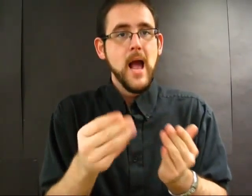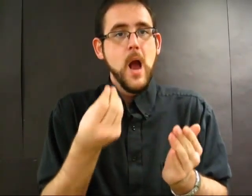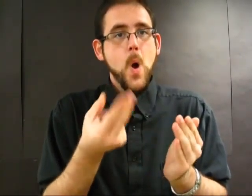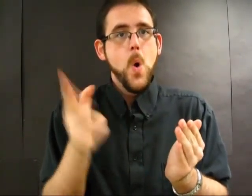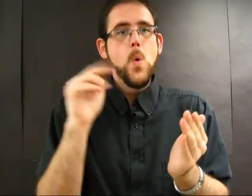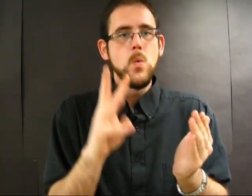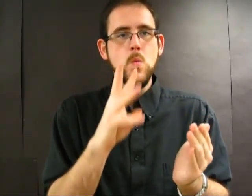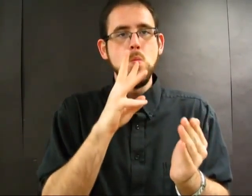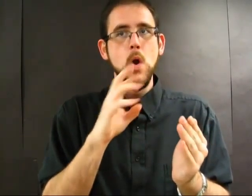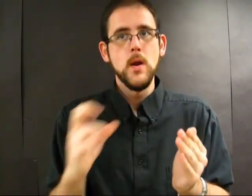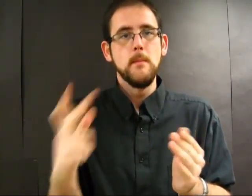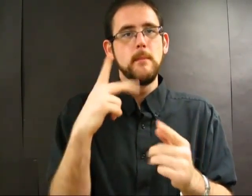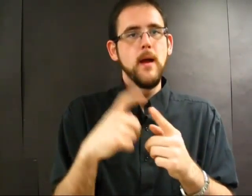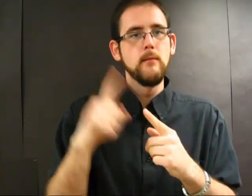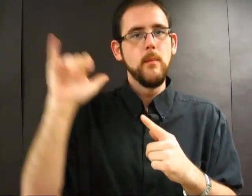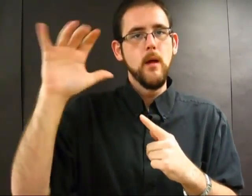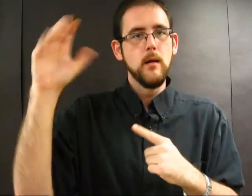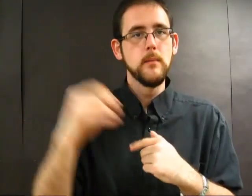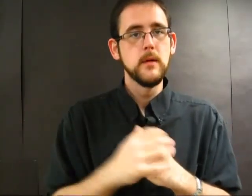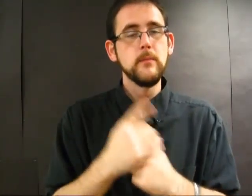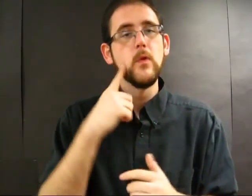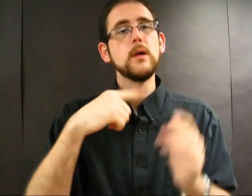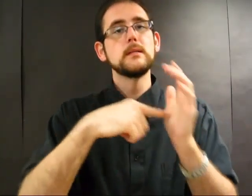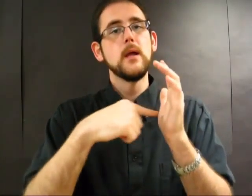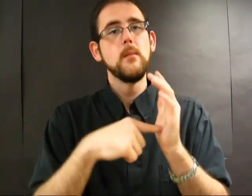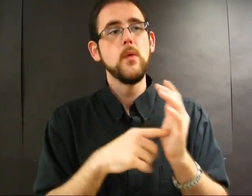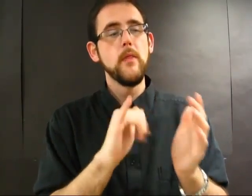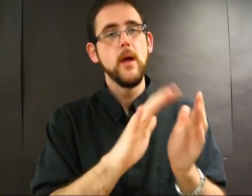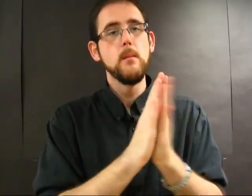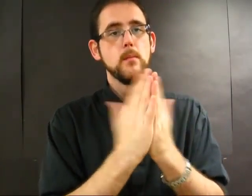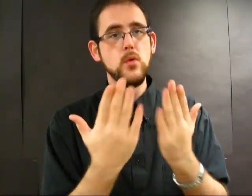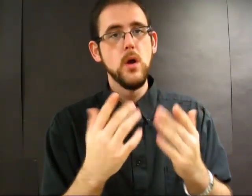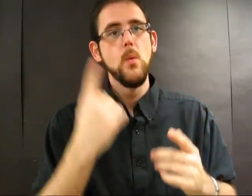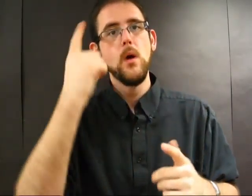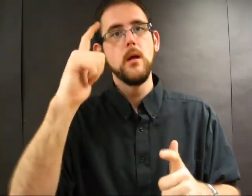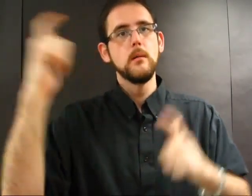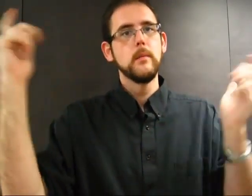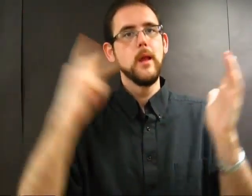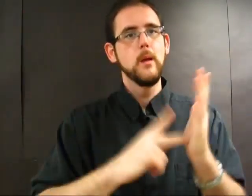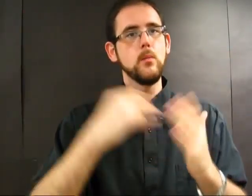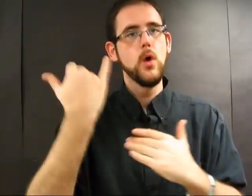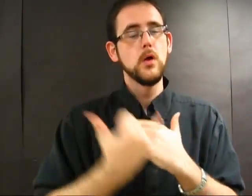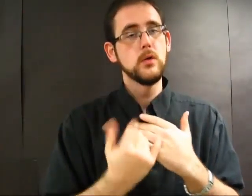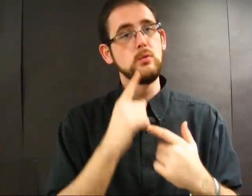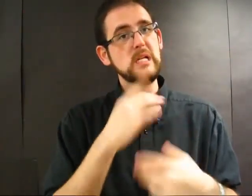their water back from them. For example, there's a big project -- it's